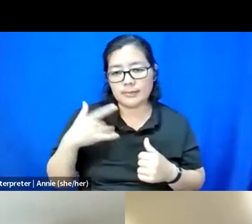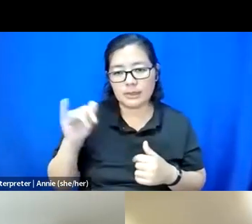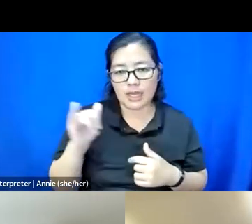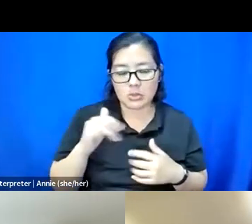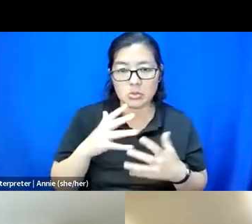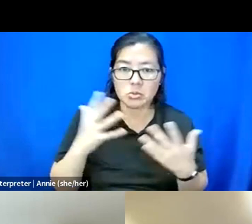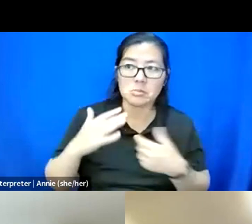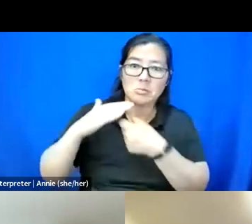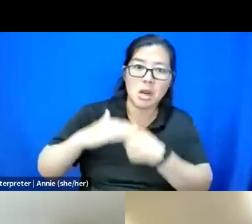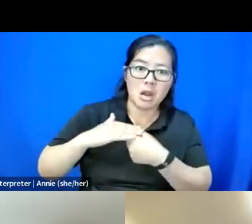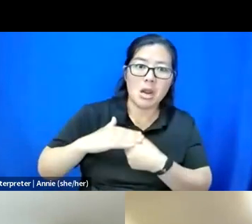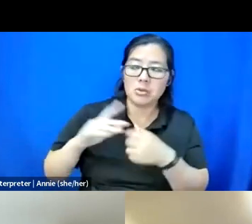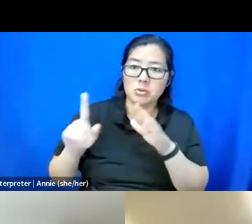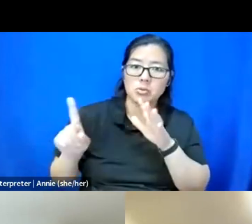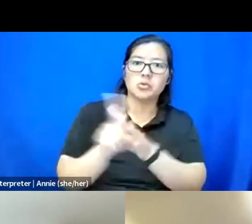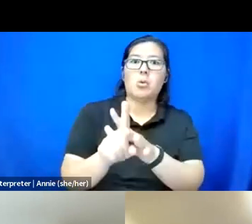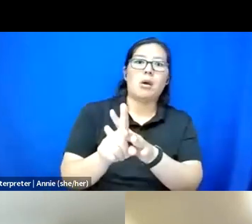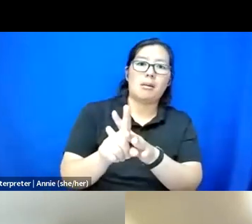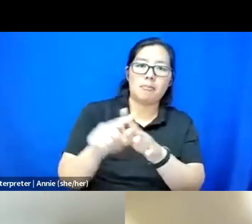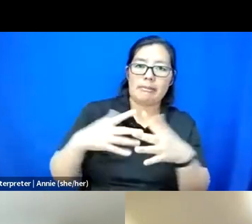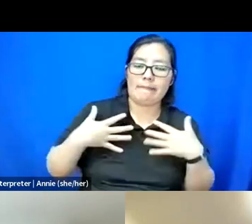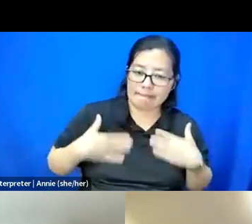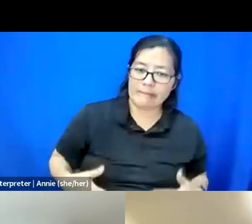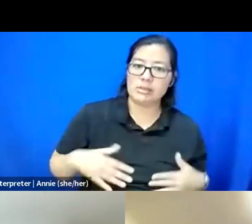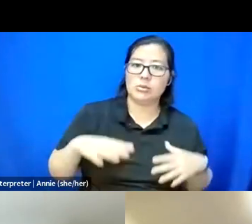to show up in the physical space every day.